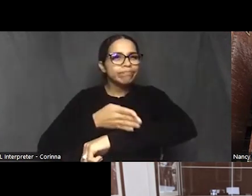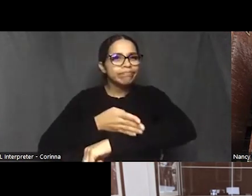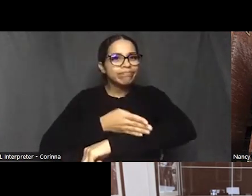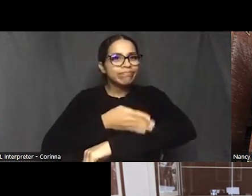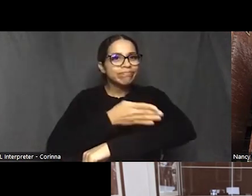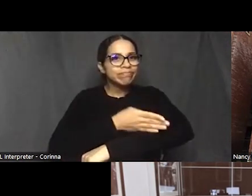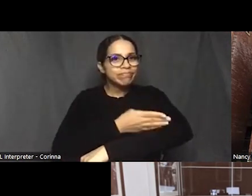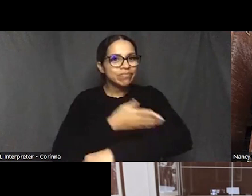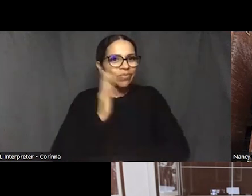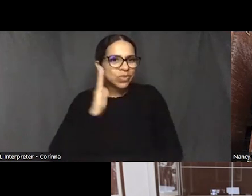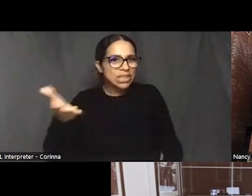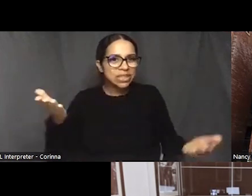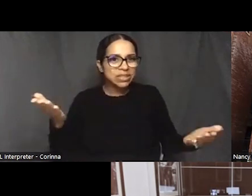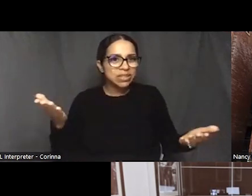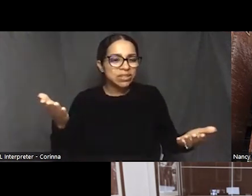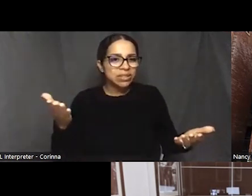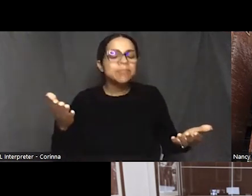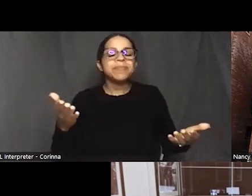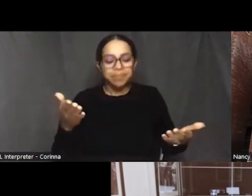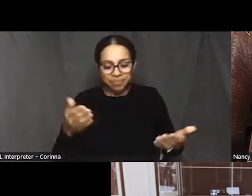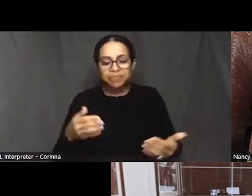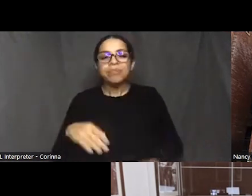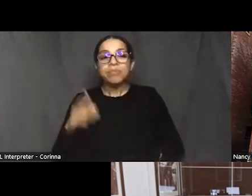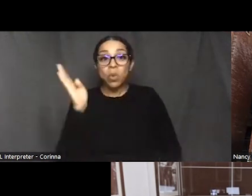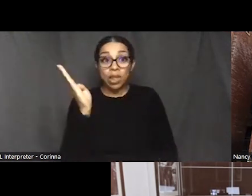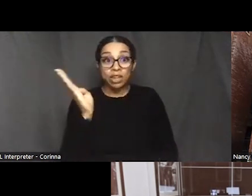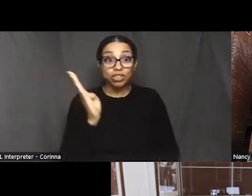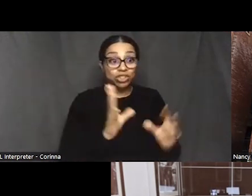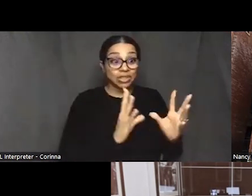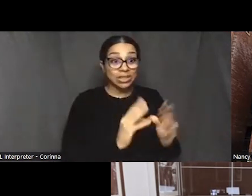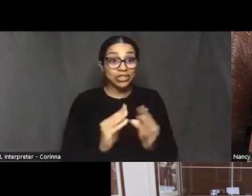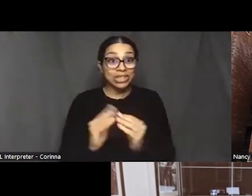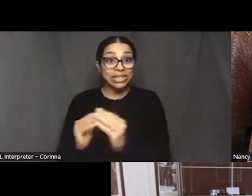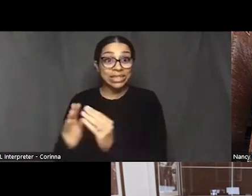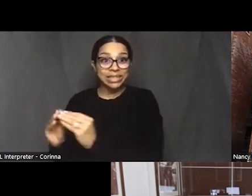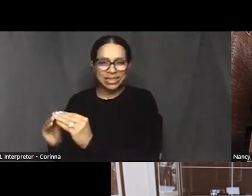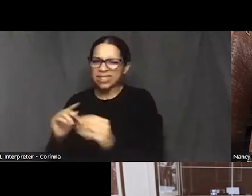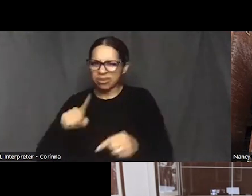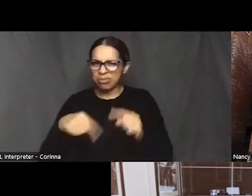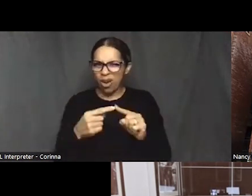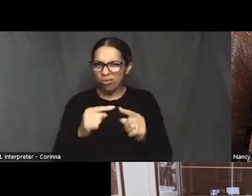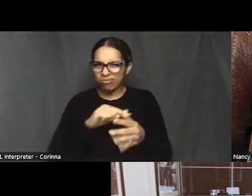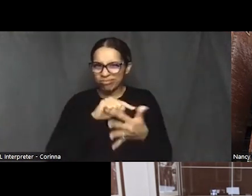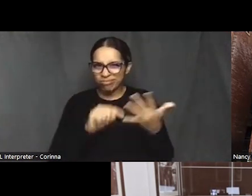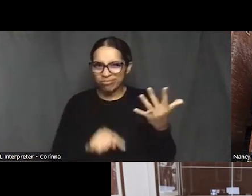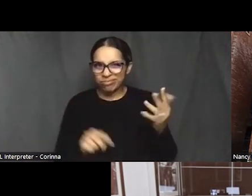So the lecture series is about these things that should matter to all of us.